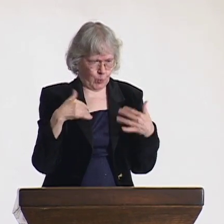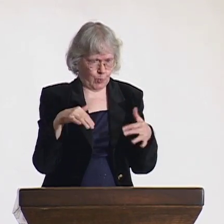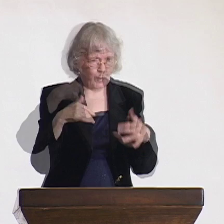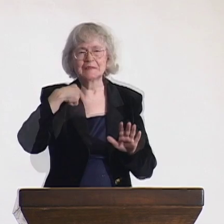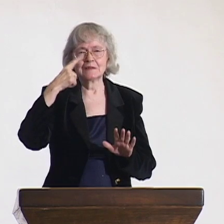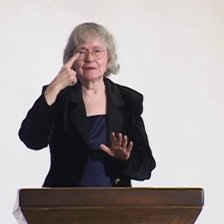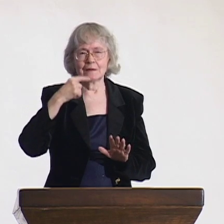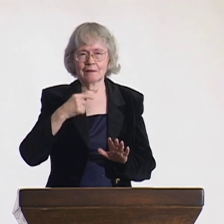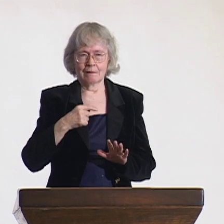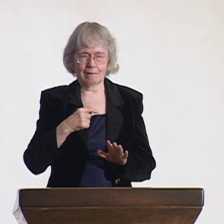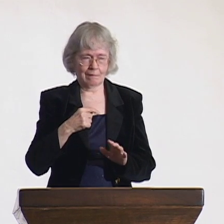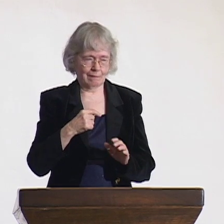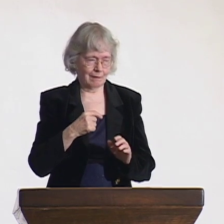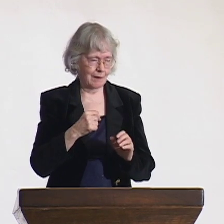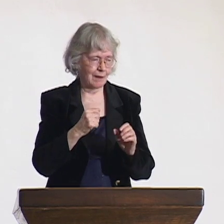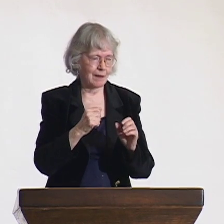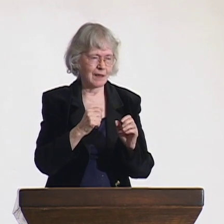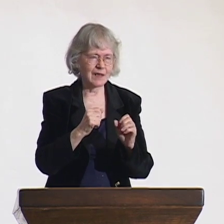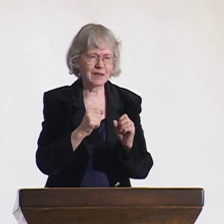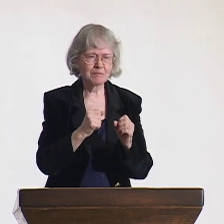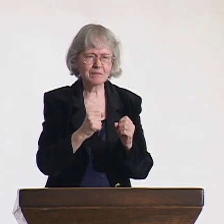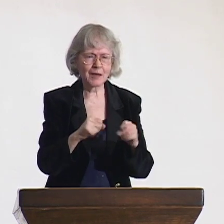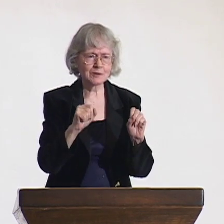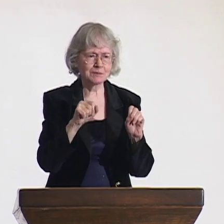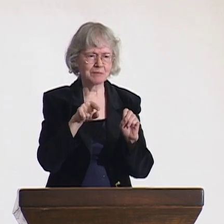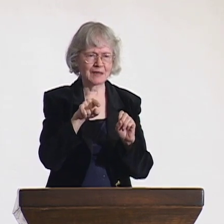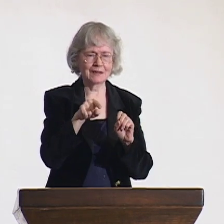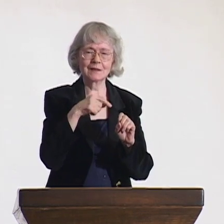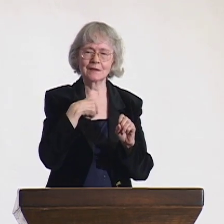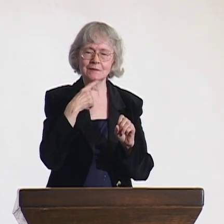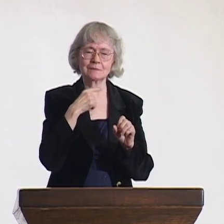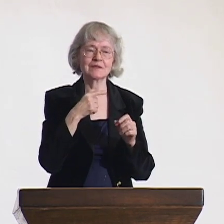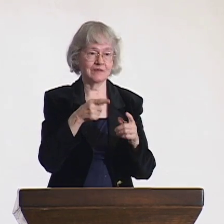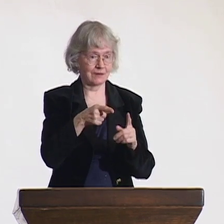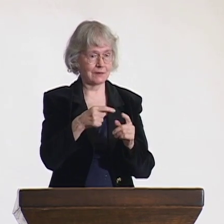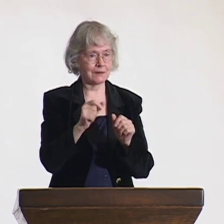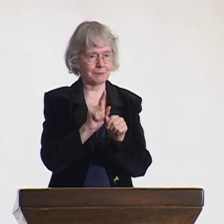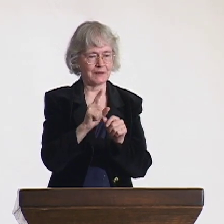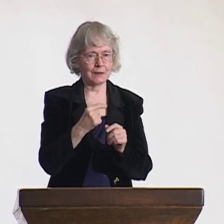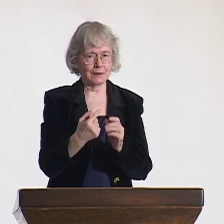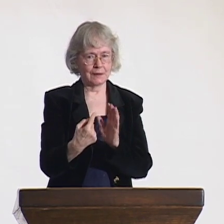It hit me hard. So I decided to do something and change the path.